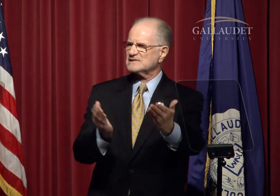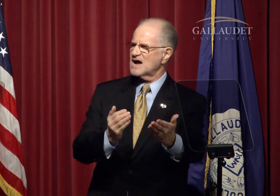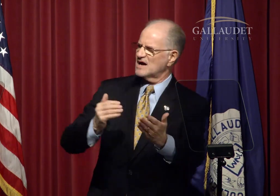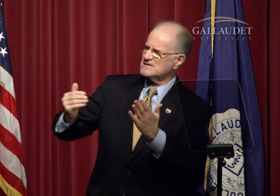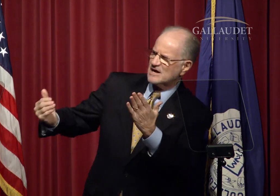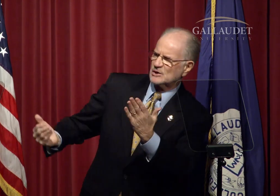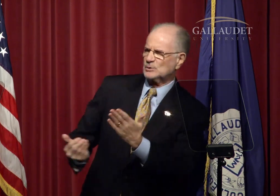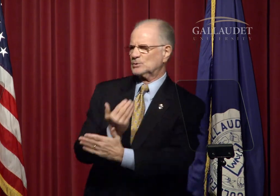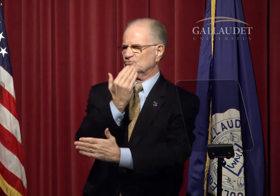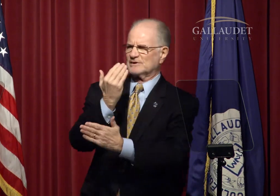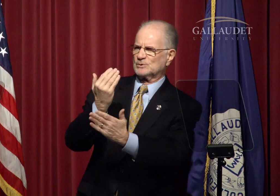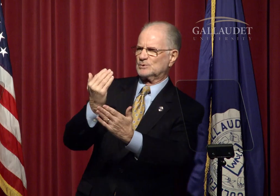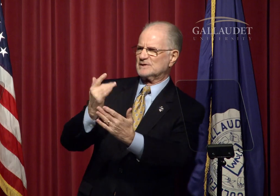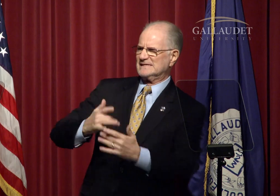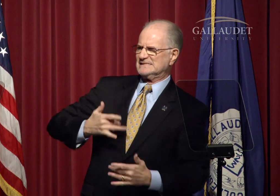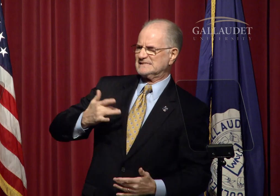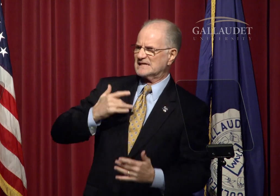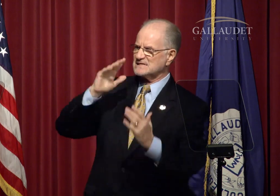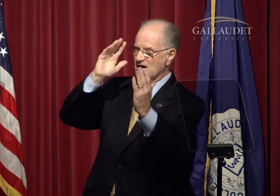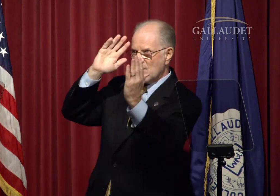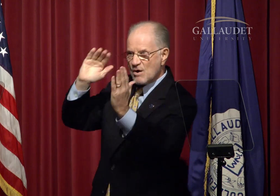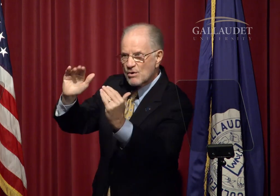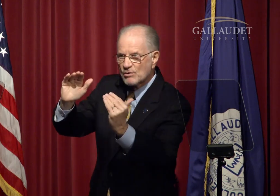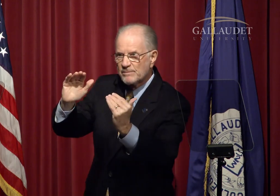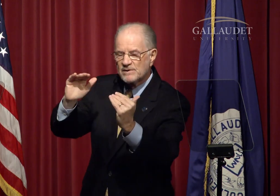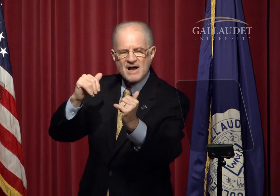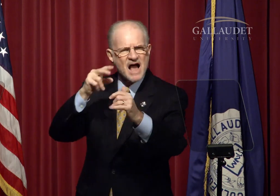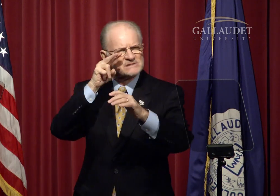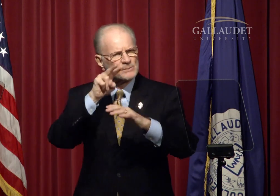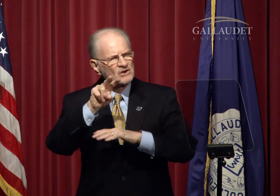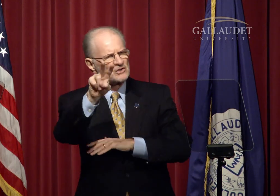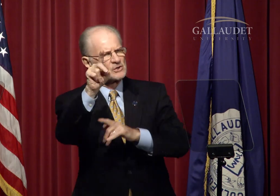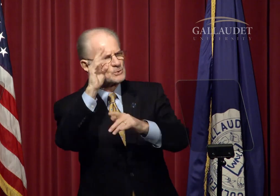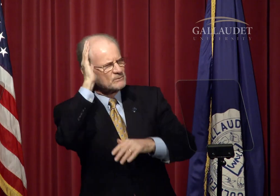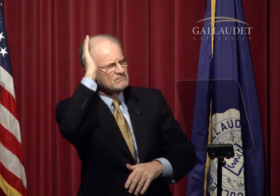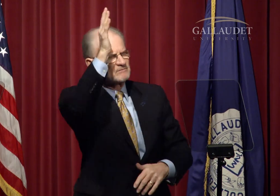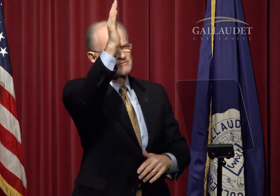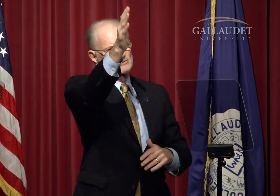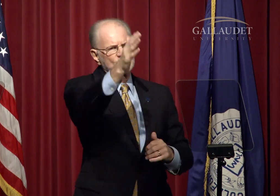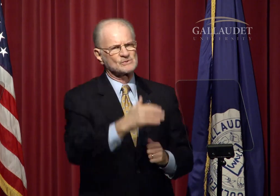The New Year brings with it a renewed sense of hope